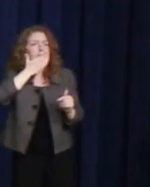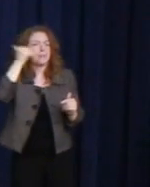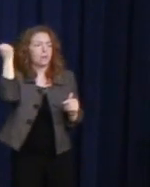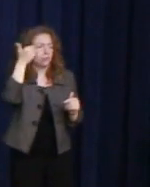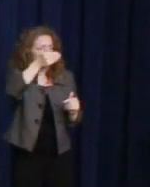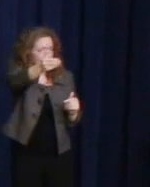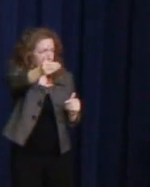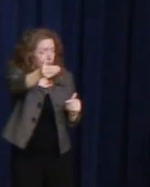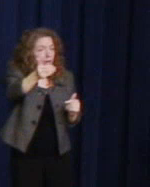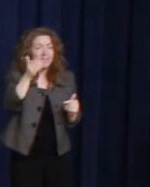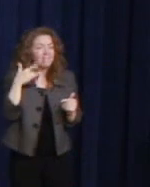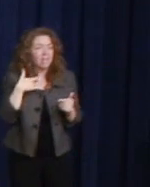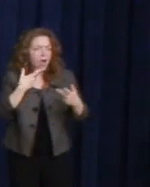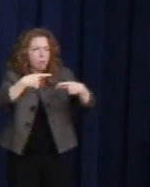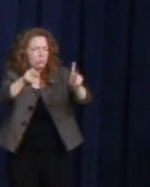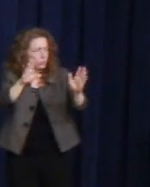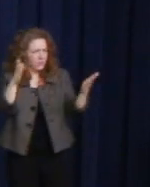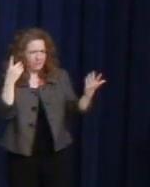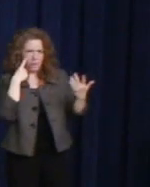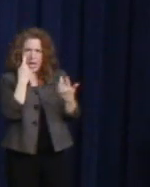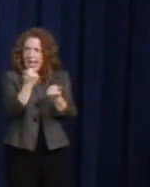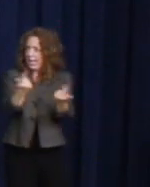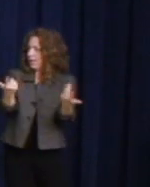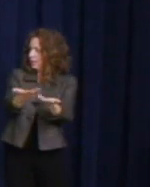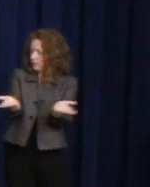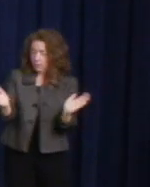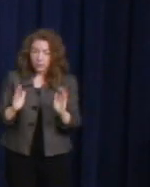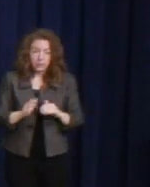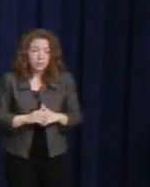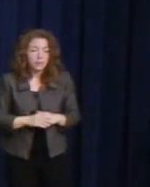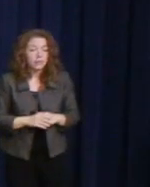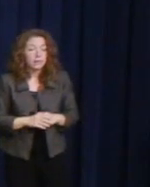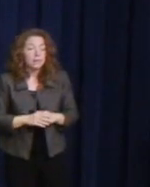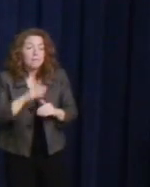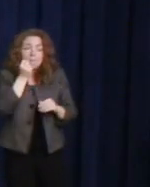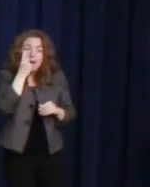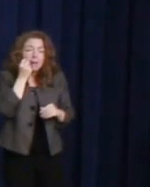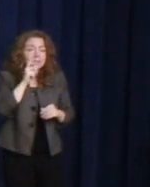But he also called upon them to act, to come out,